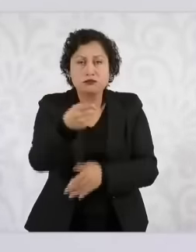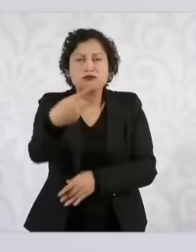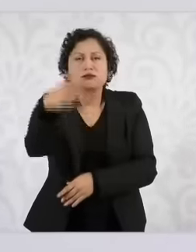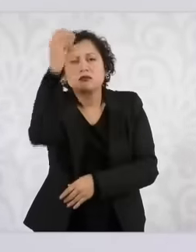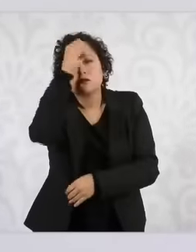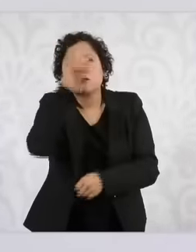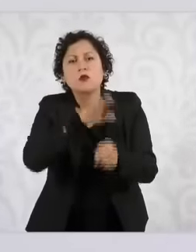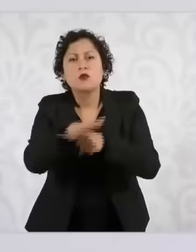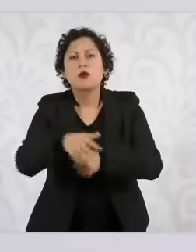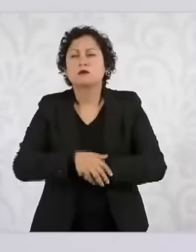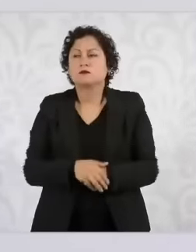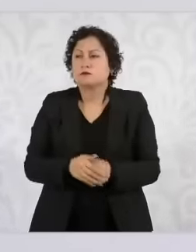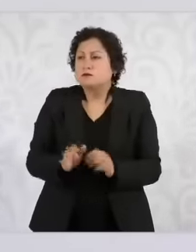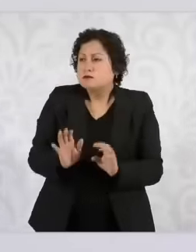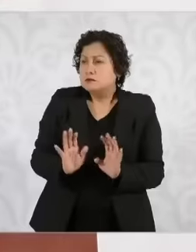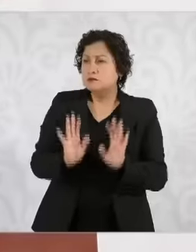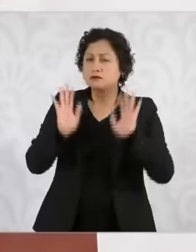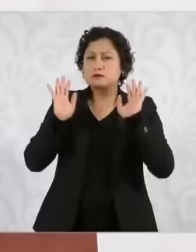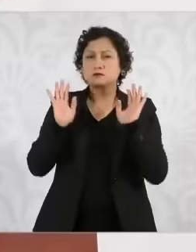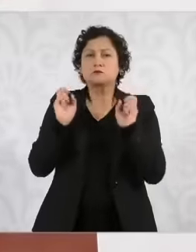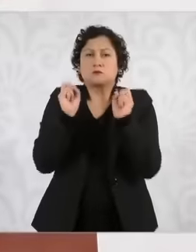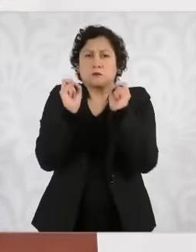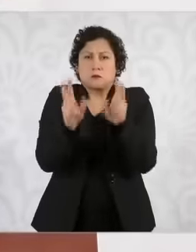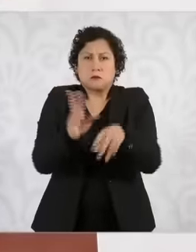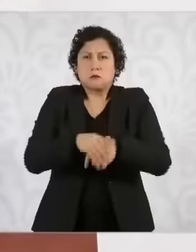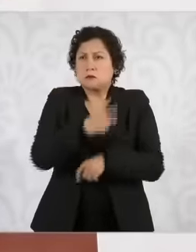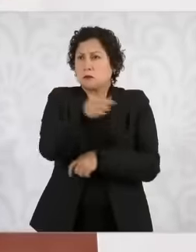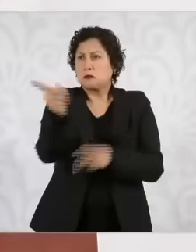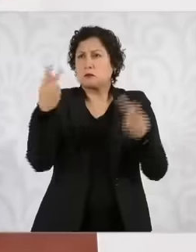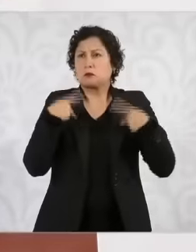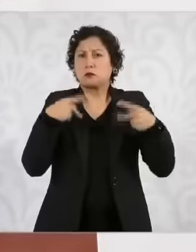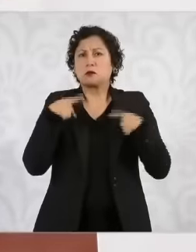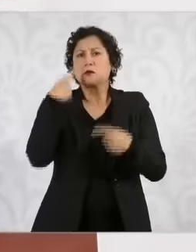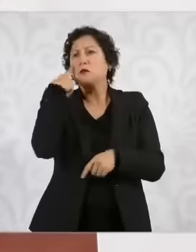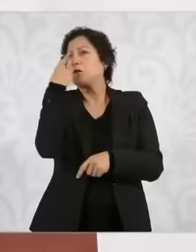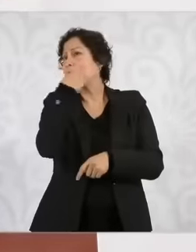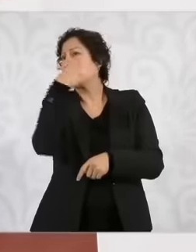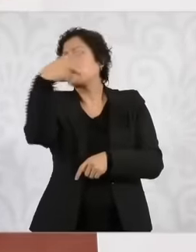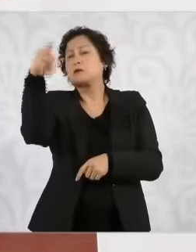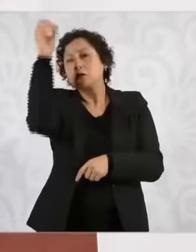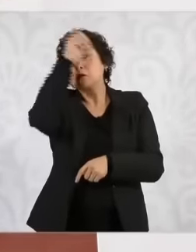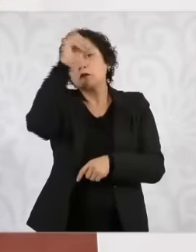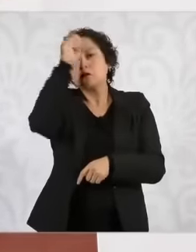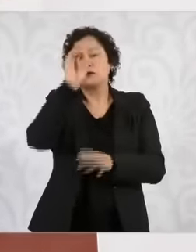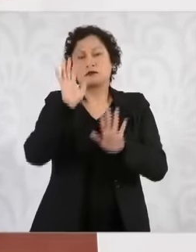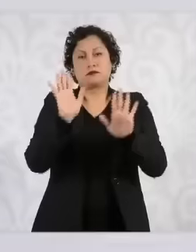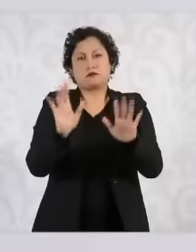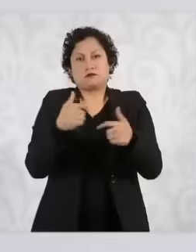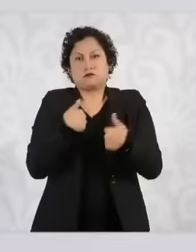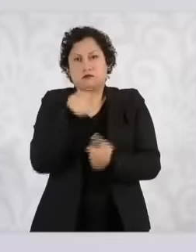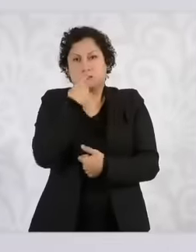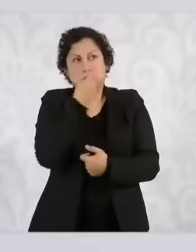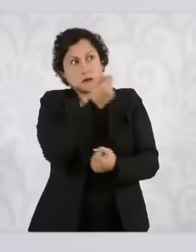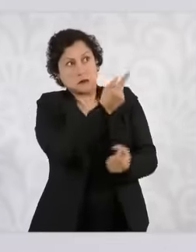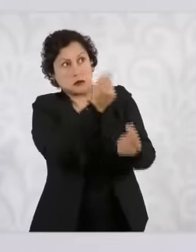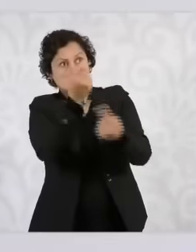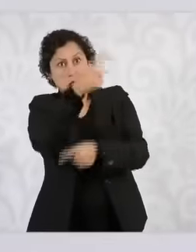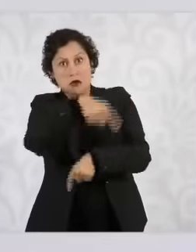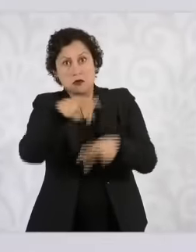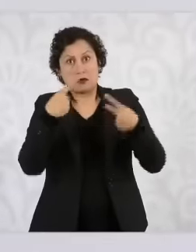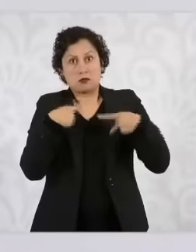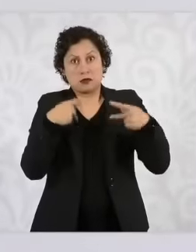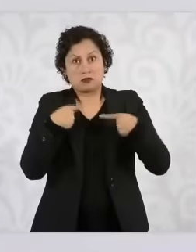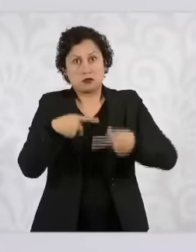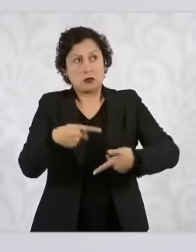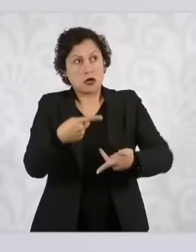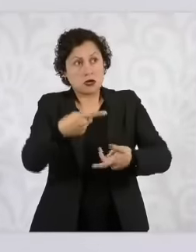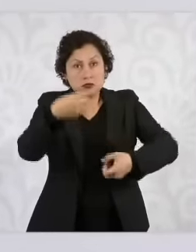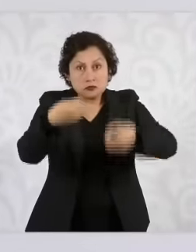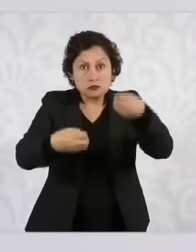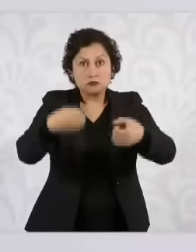see why not the honest judges who have a lot to boast about their record do not